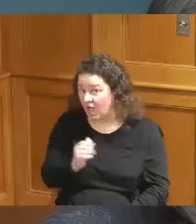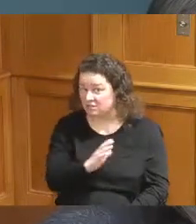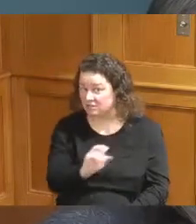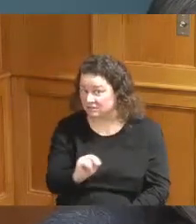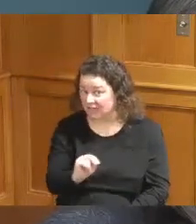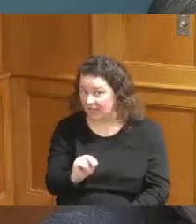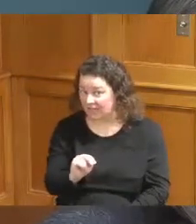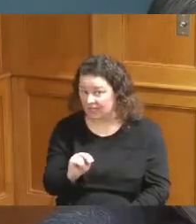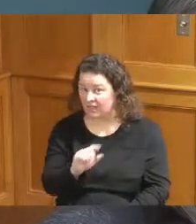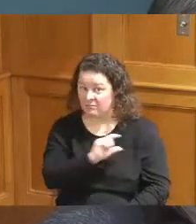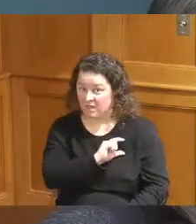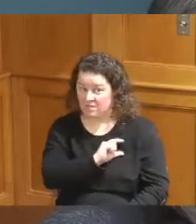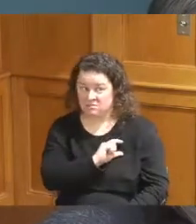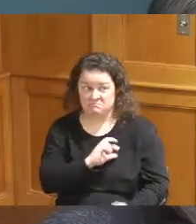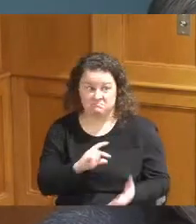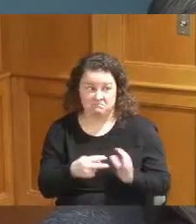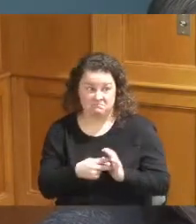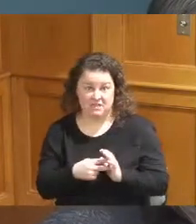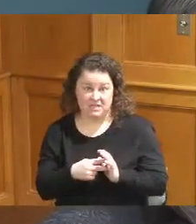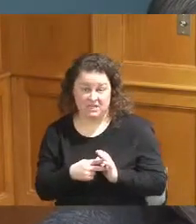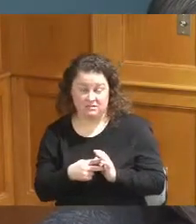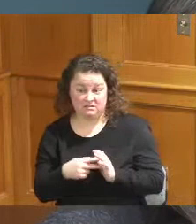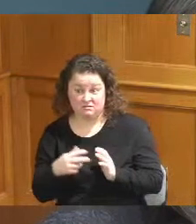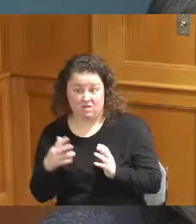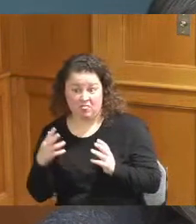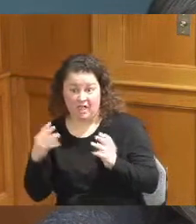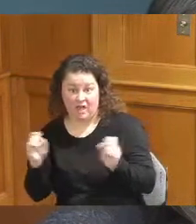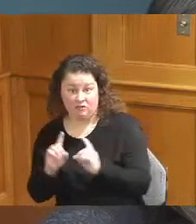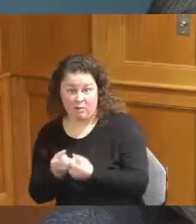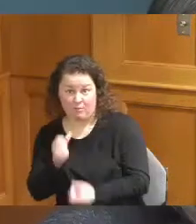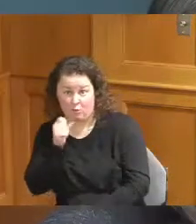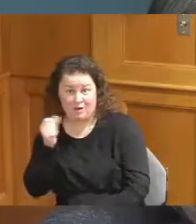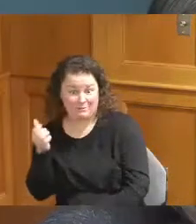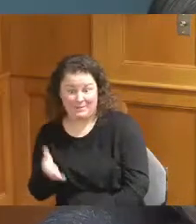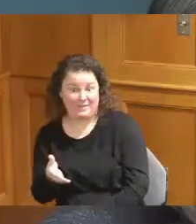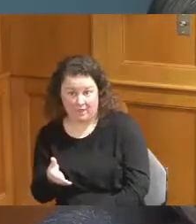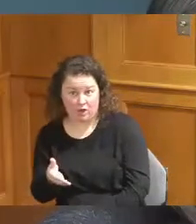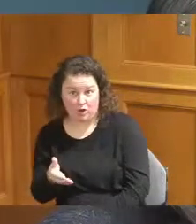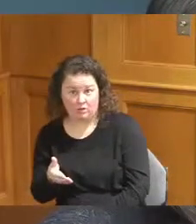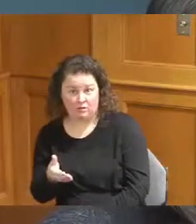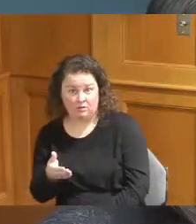having a health department out there saying it's a nuisance so we are working together because